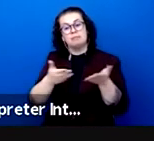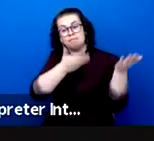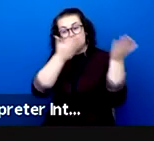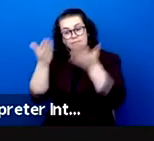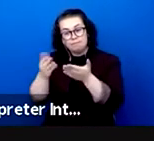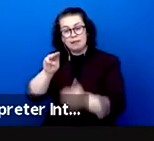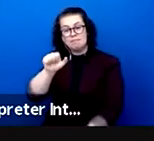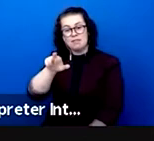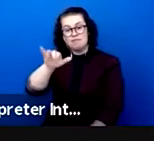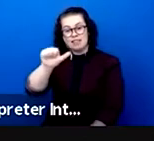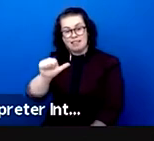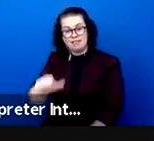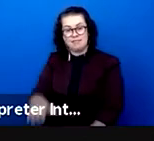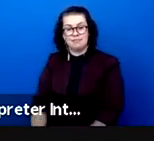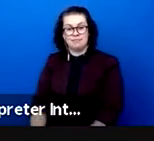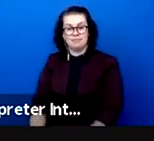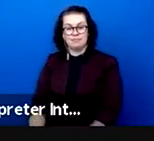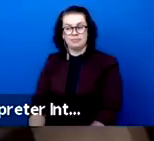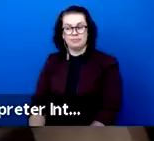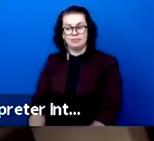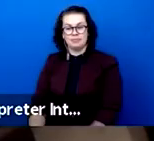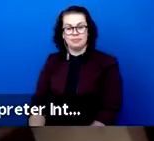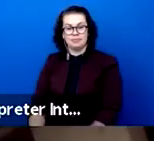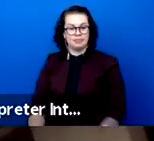Thank yo, thank you very much. Thank you, thank you very much.